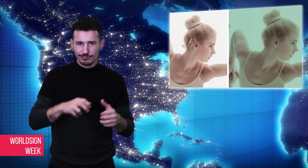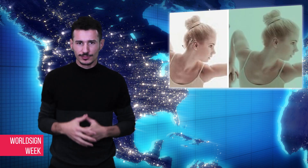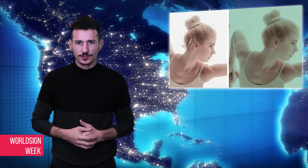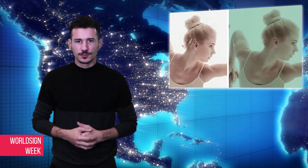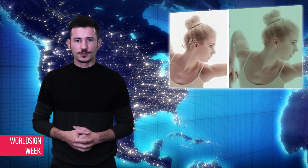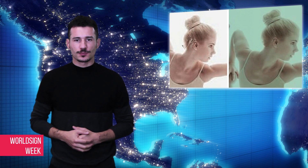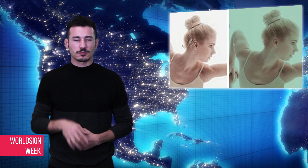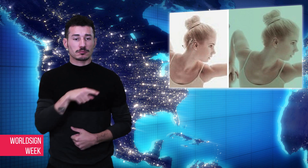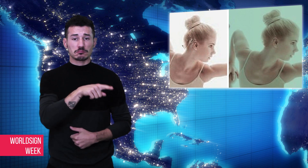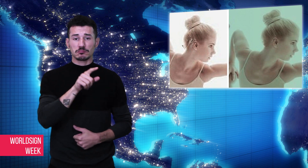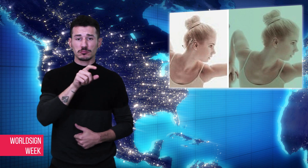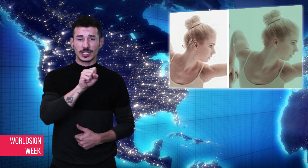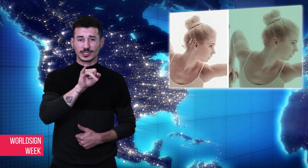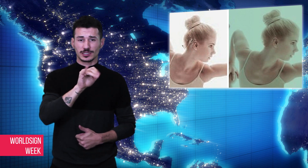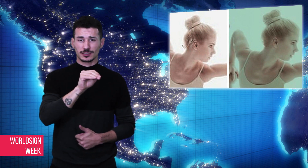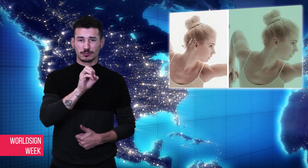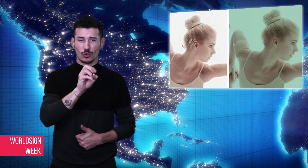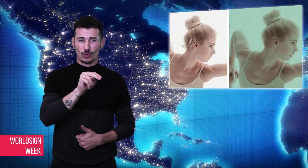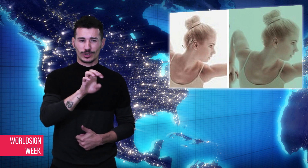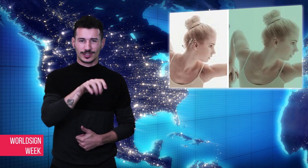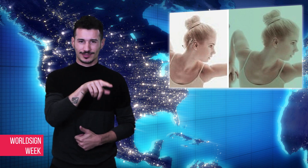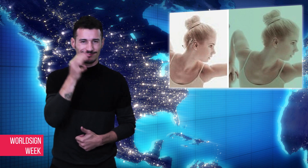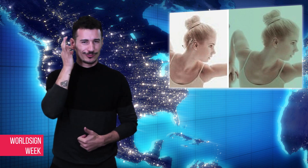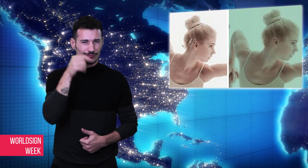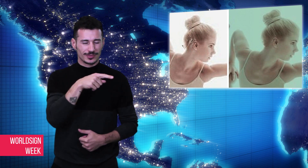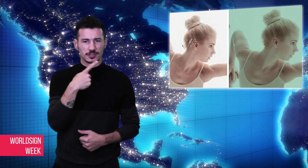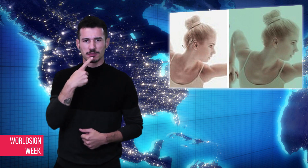of who she is. She became upset when